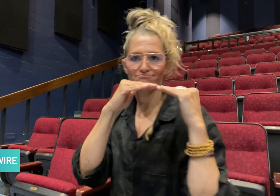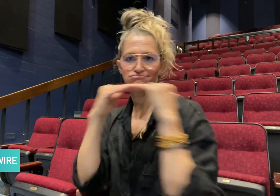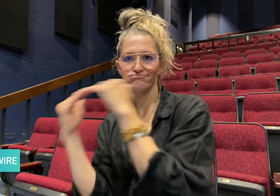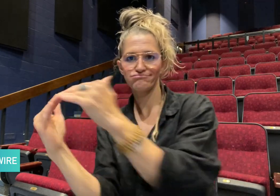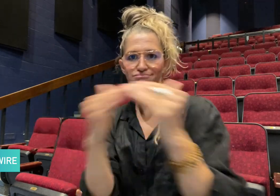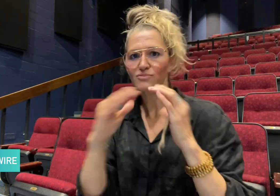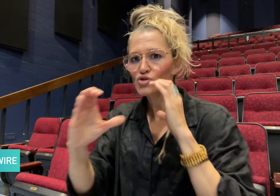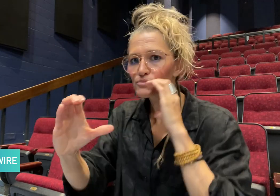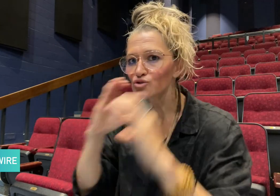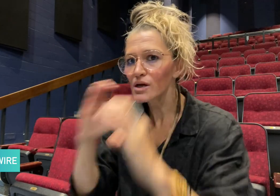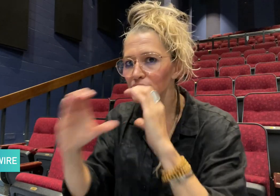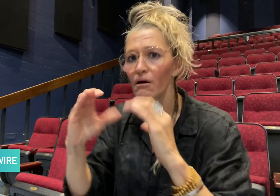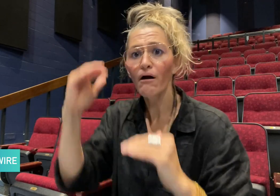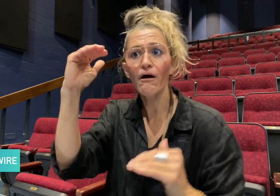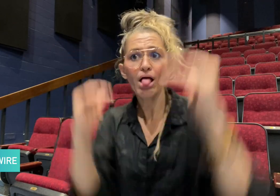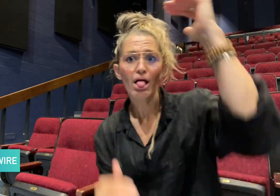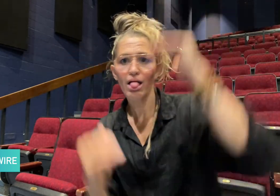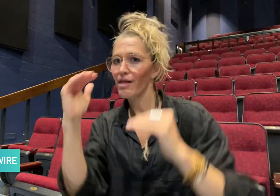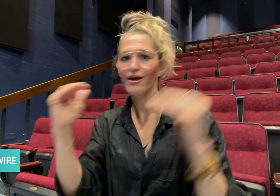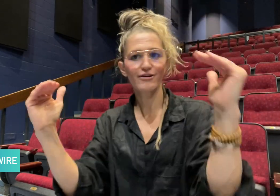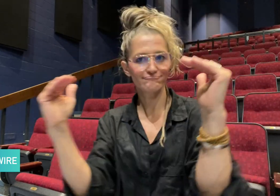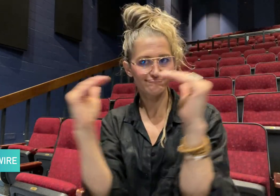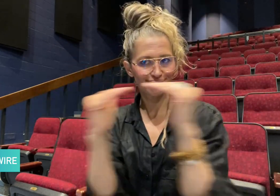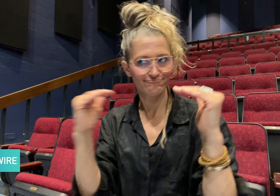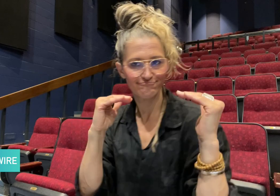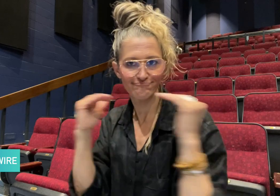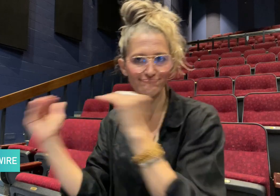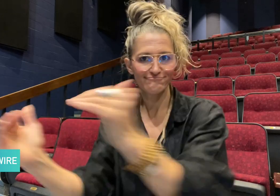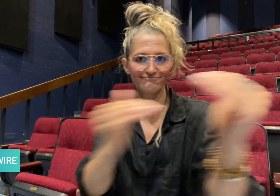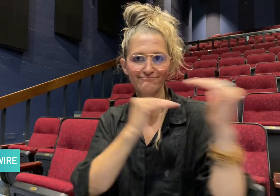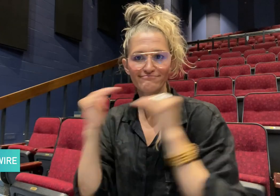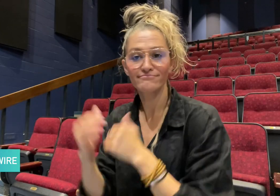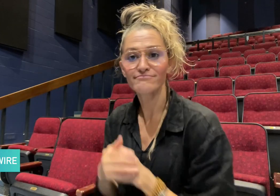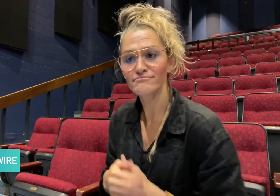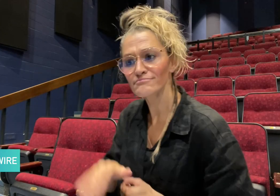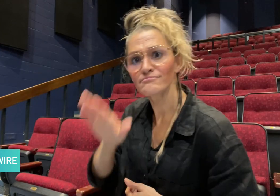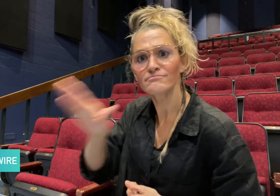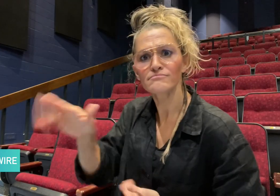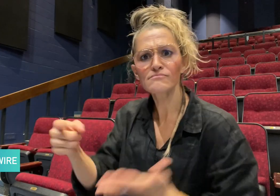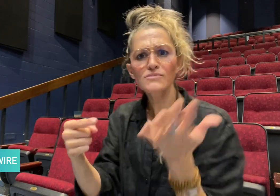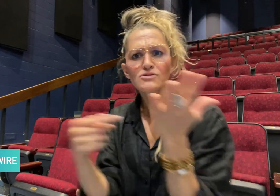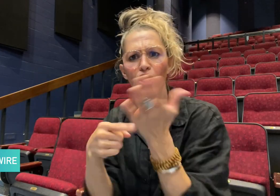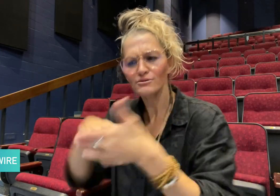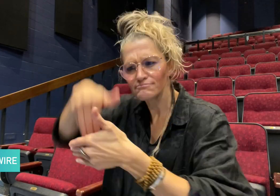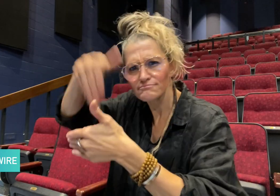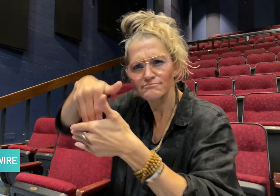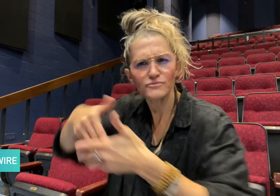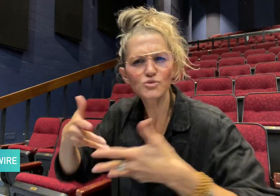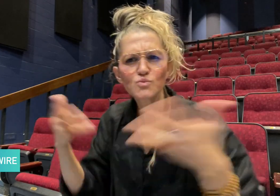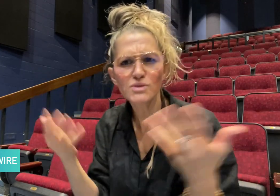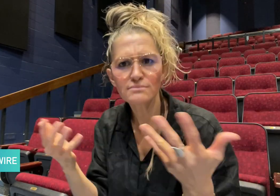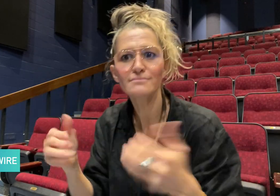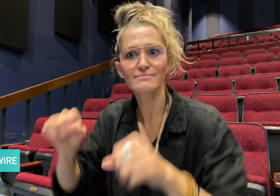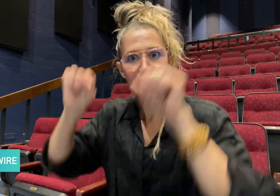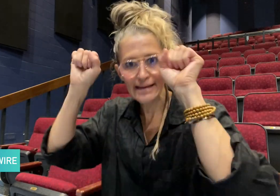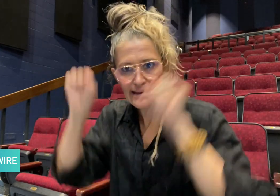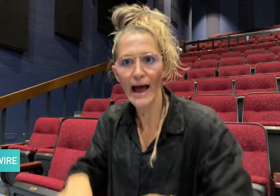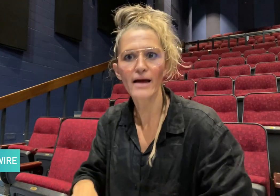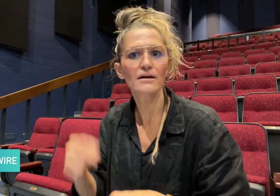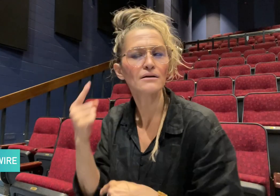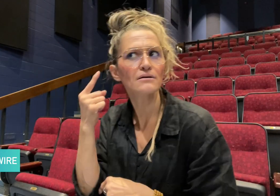equitable communications for all. Their software can provide